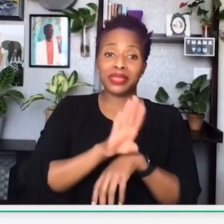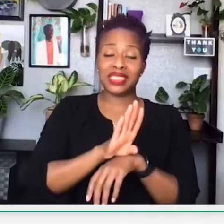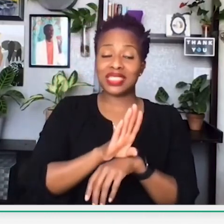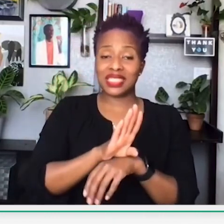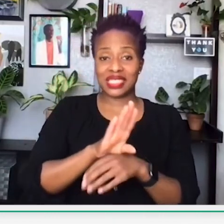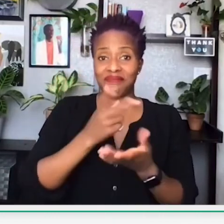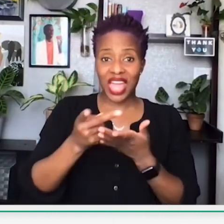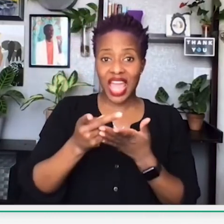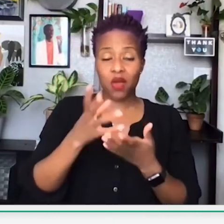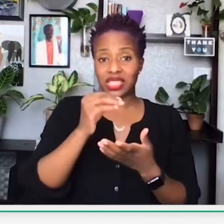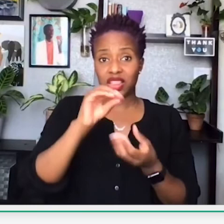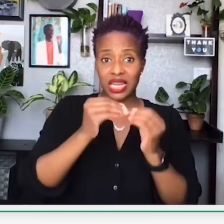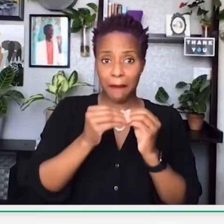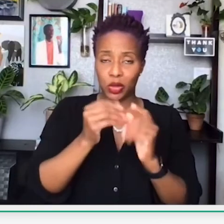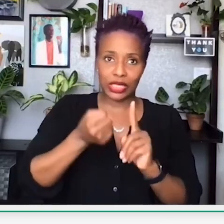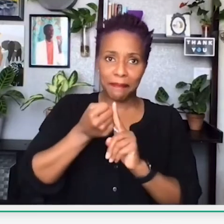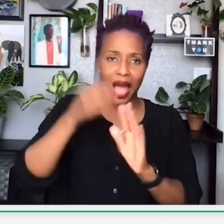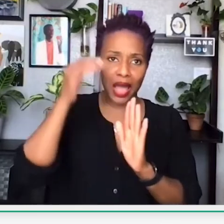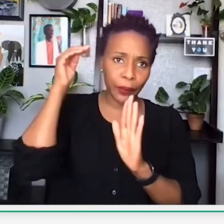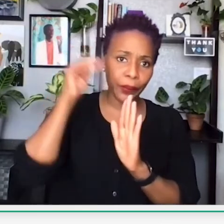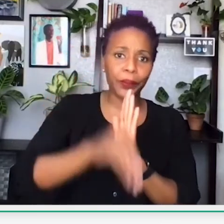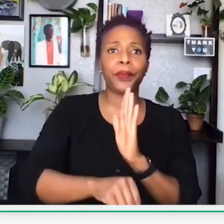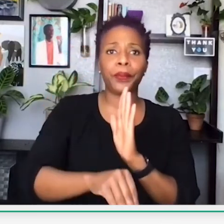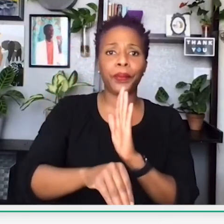There's a multitude of reasons as to why their businesses failed and why